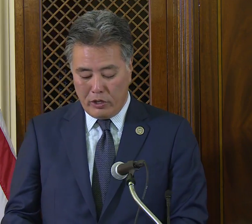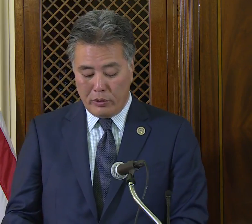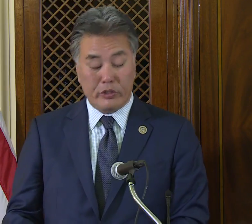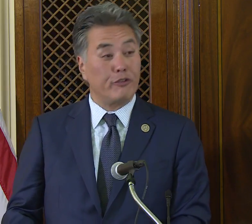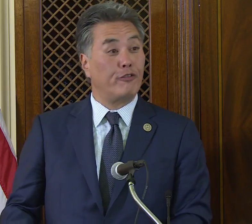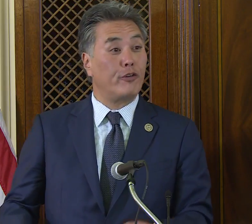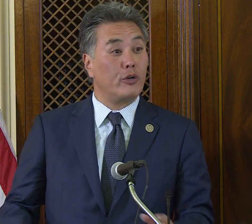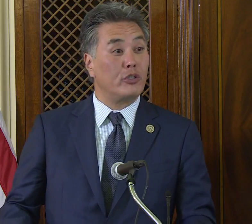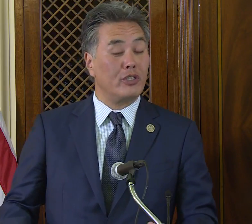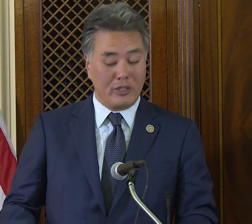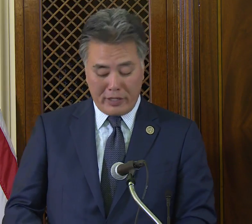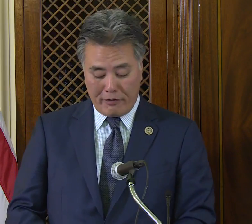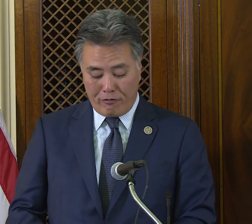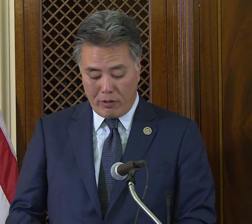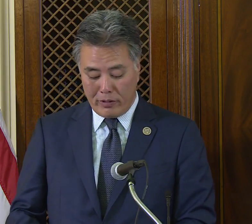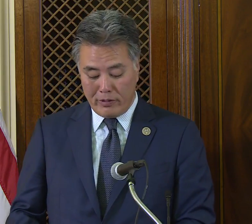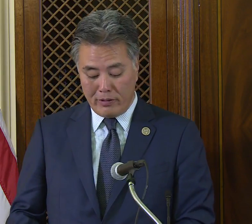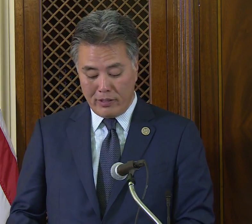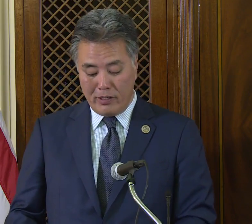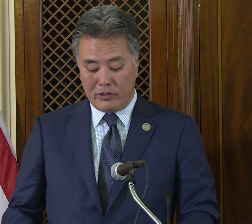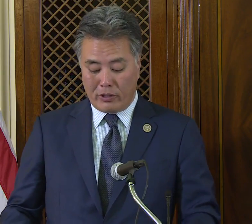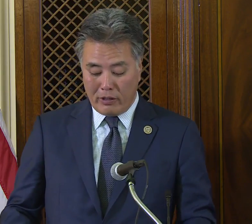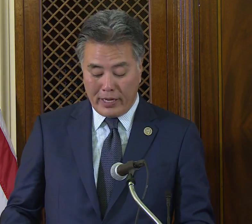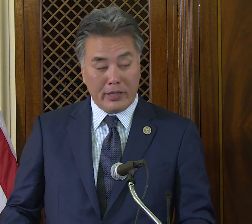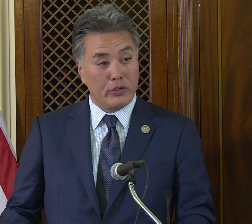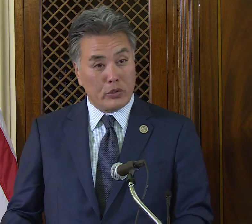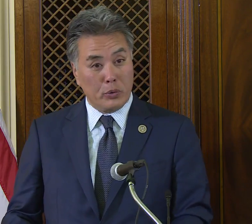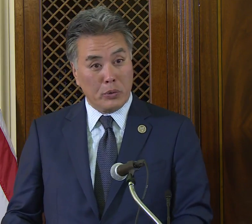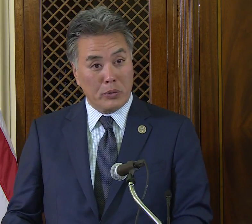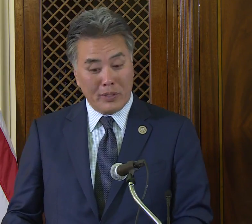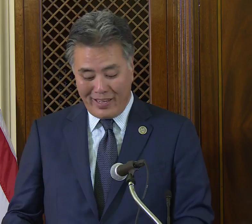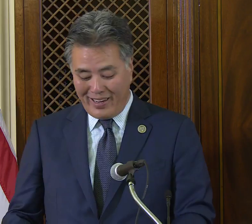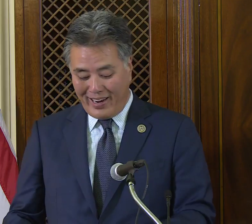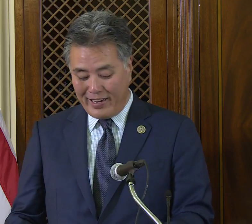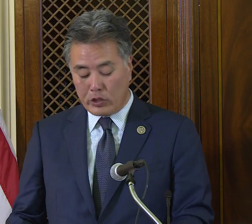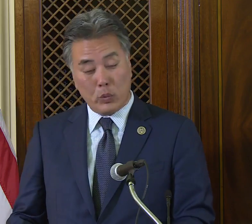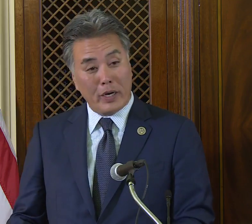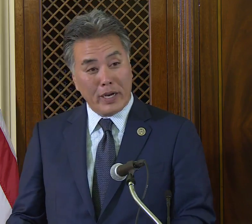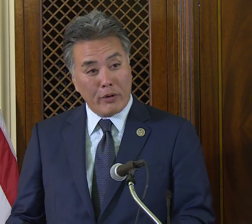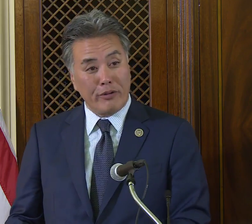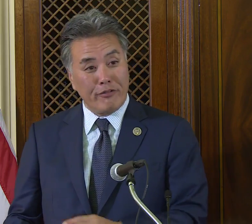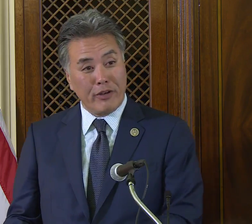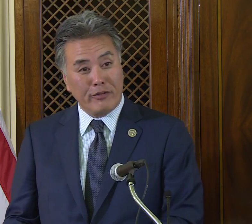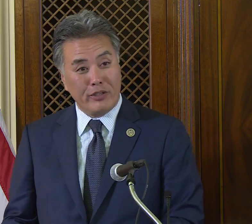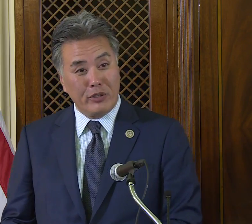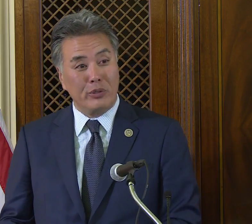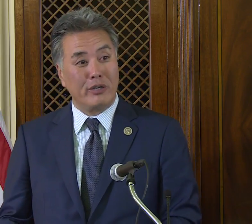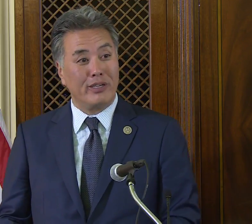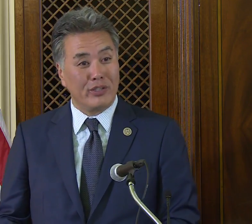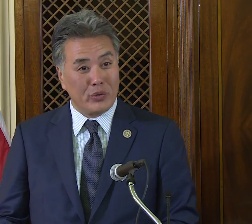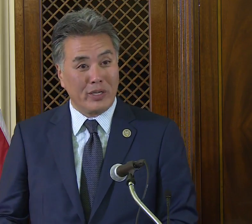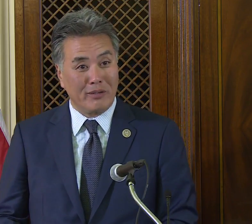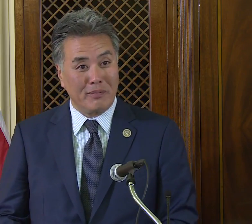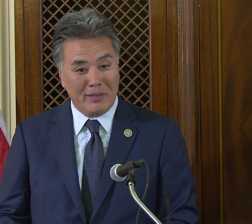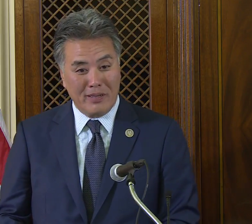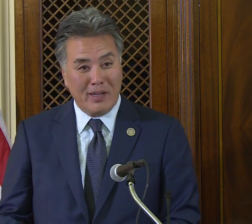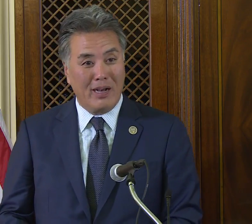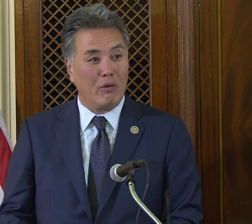who is the first deaf woman to lead the school in its 152-year history.